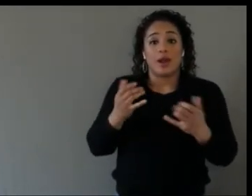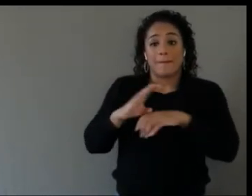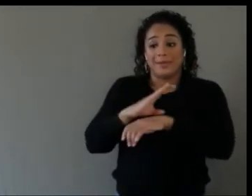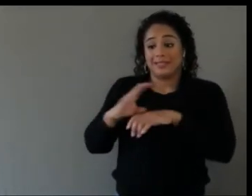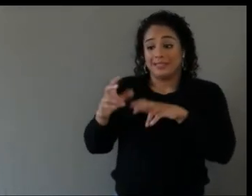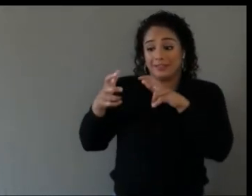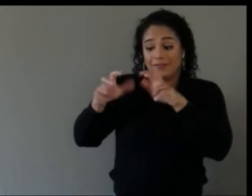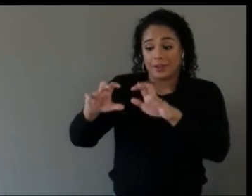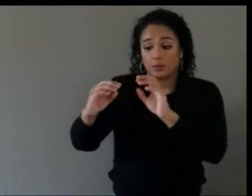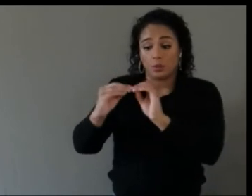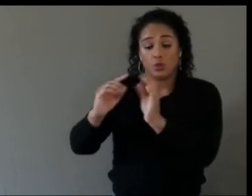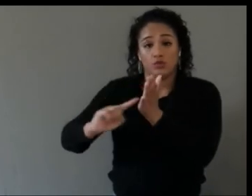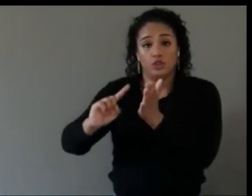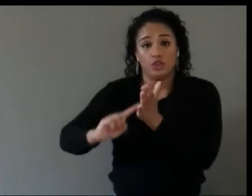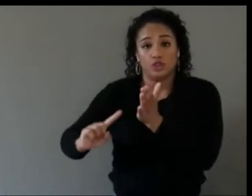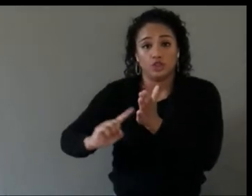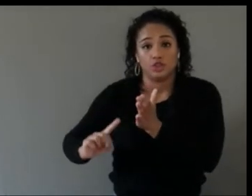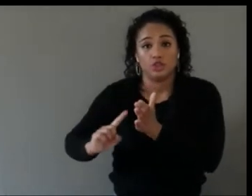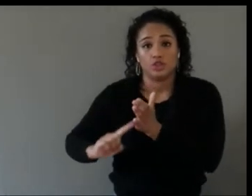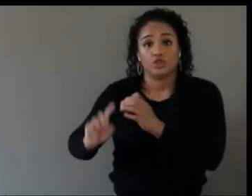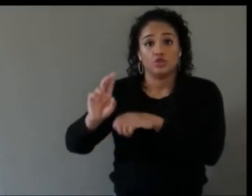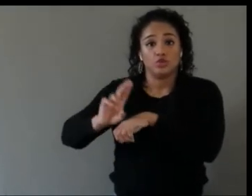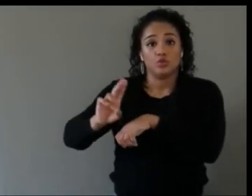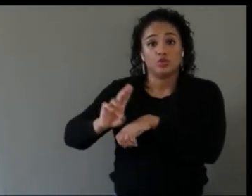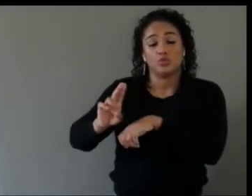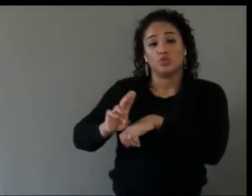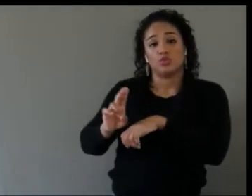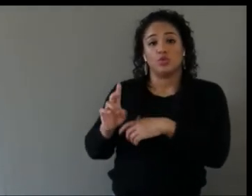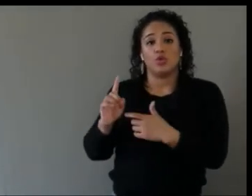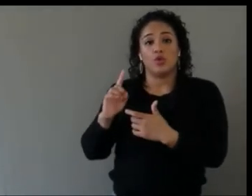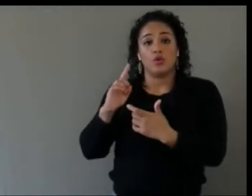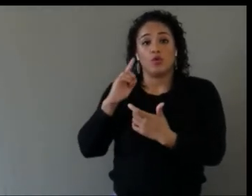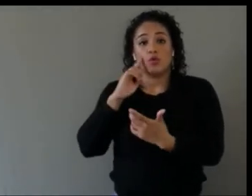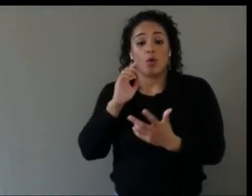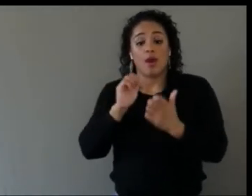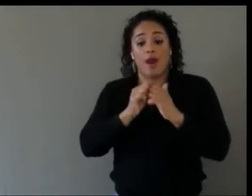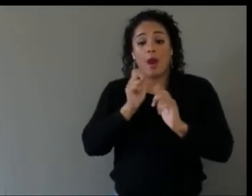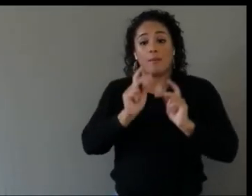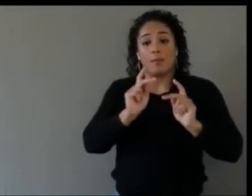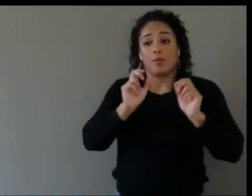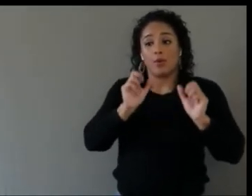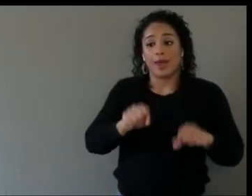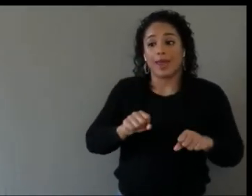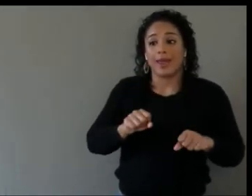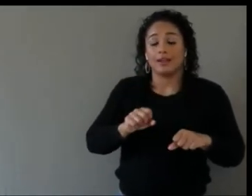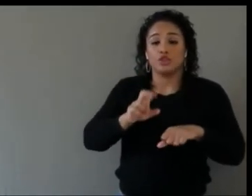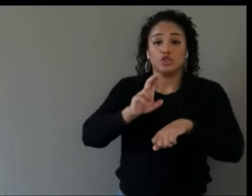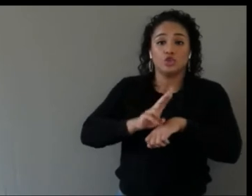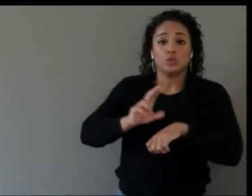that people can use AR technology to actually tour a facility, to buy a bed or another product,